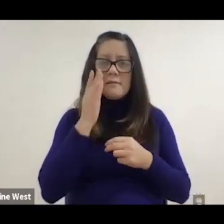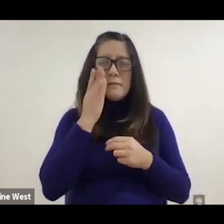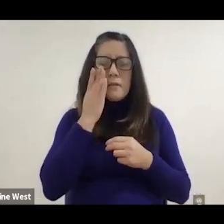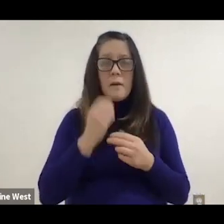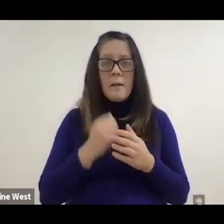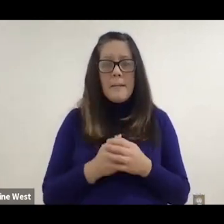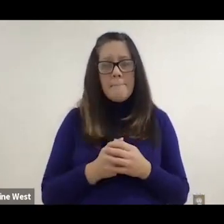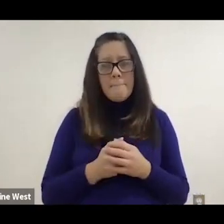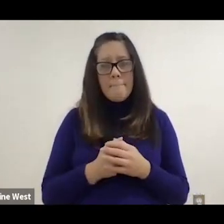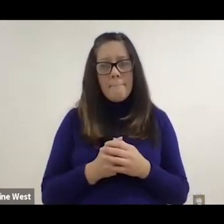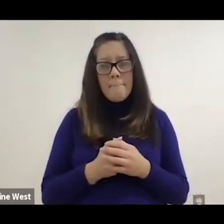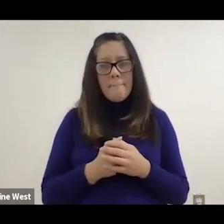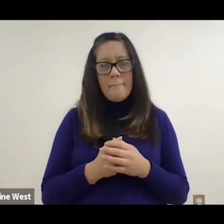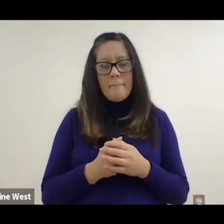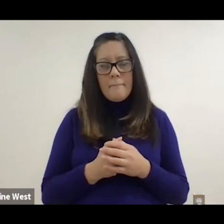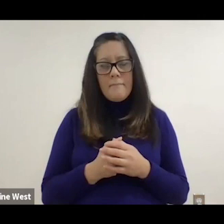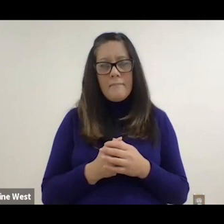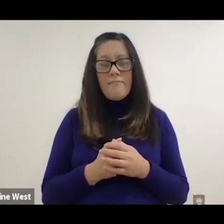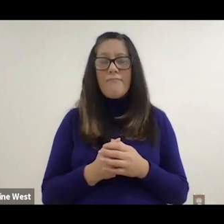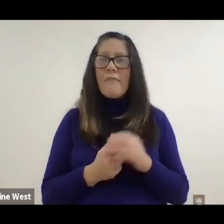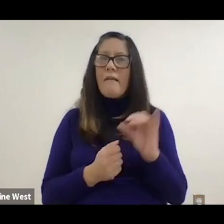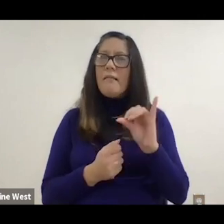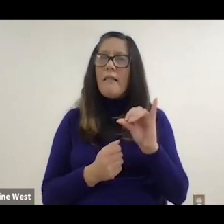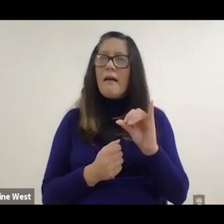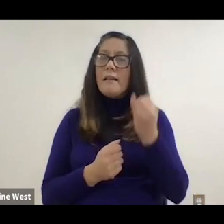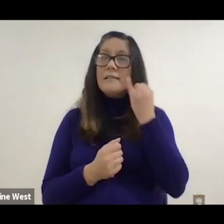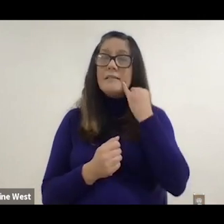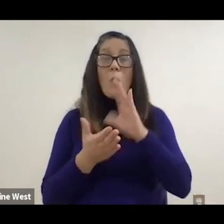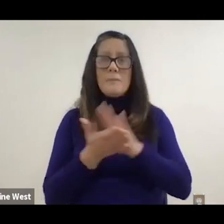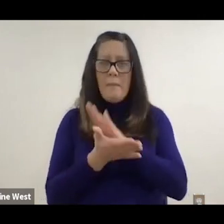repeated failed something where you think about when you want to tear a